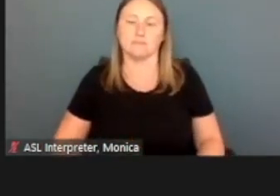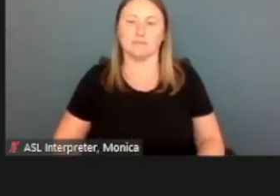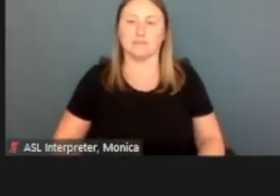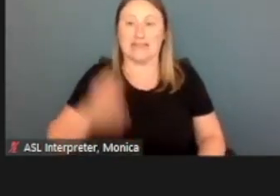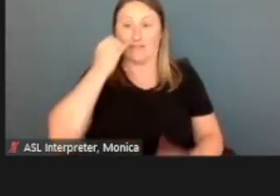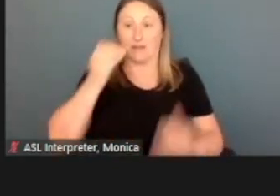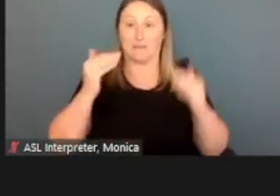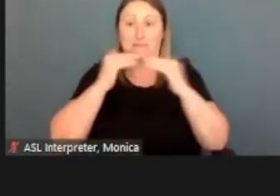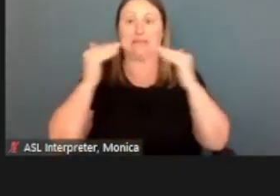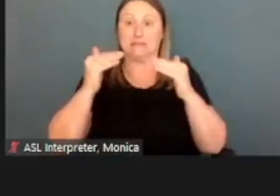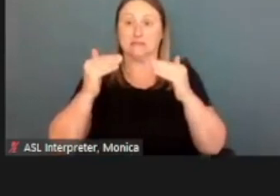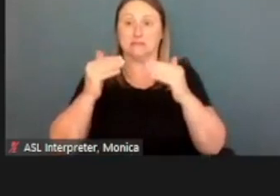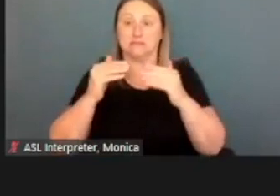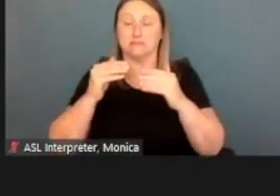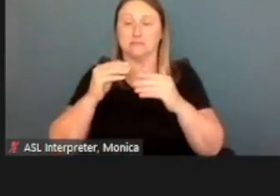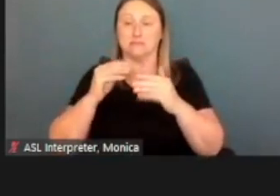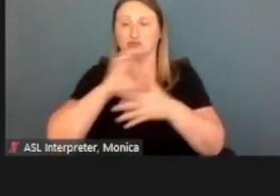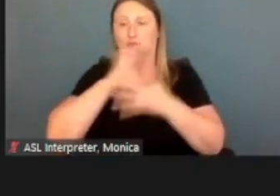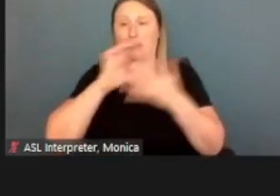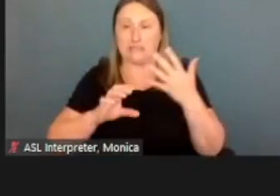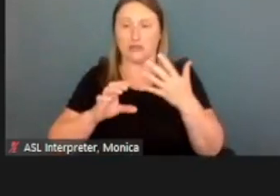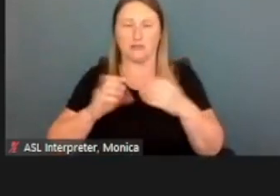lemme go back 10 seconds here.